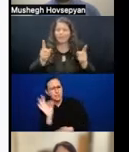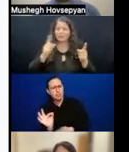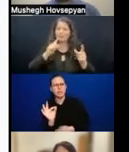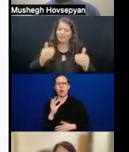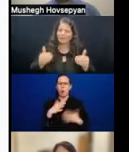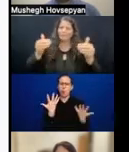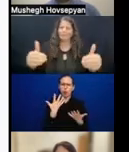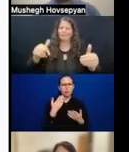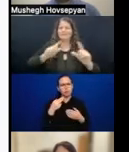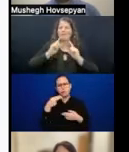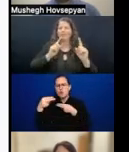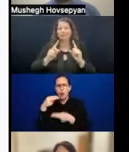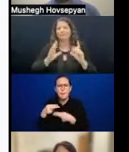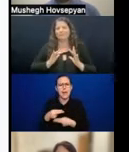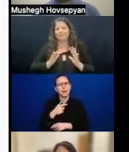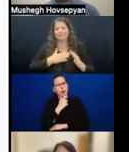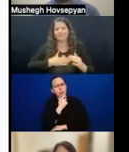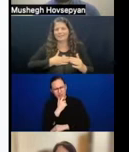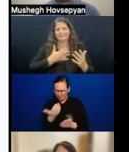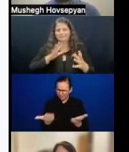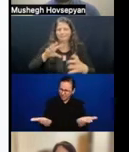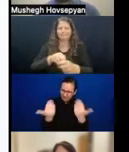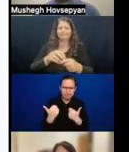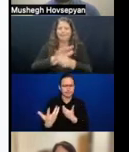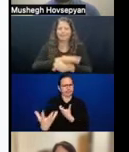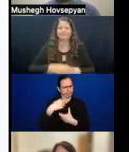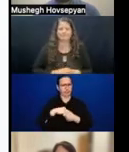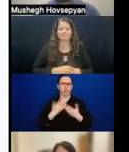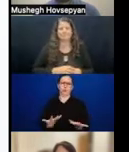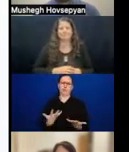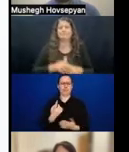So as I mentioned, the sessions are on disability inclusive democracy.